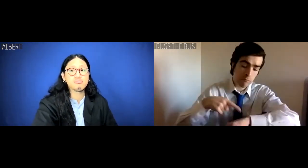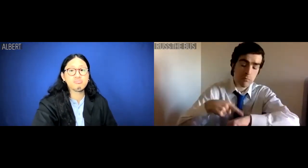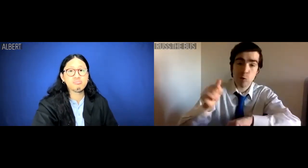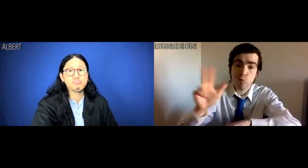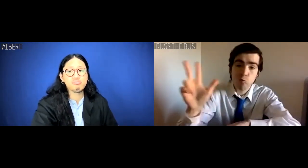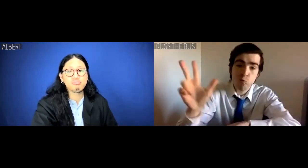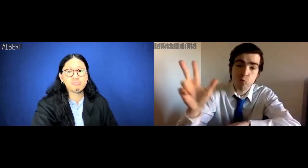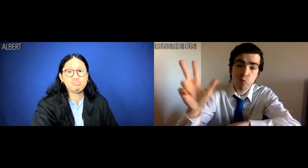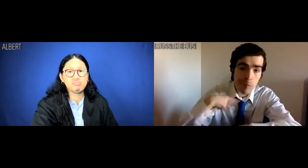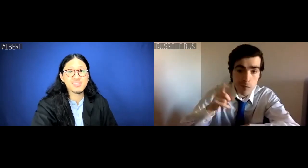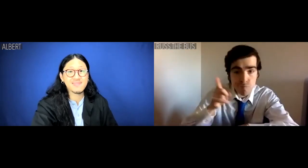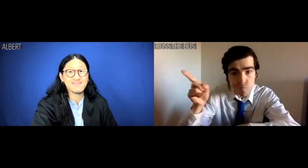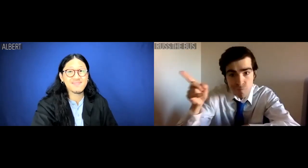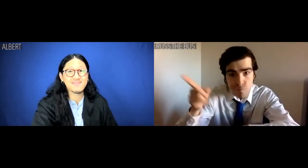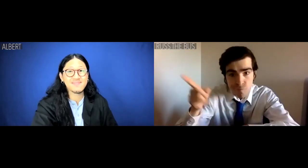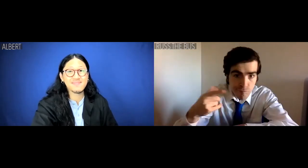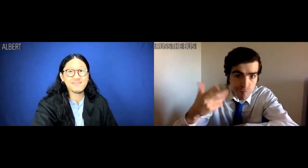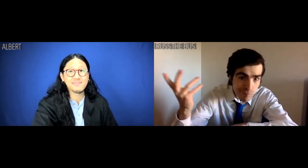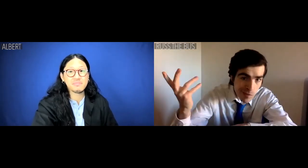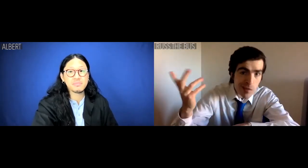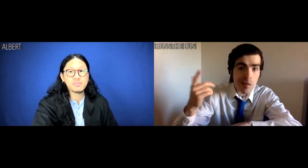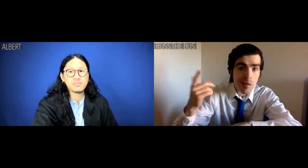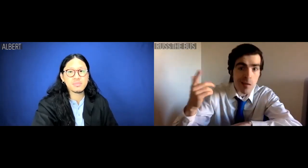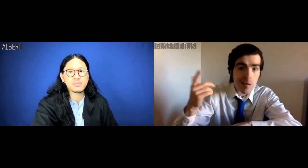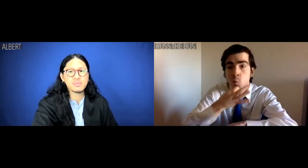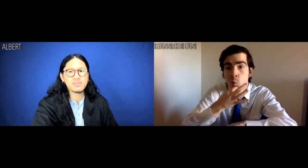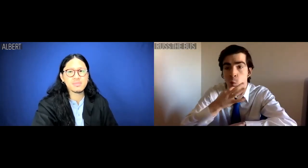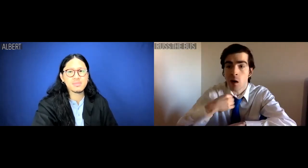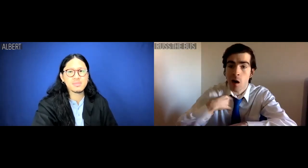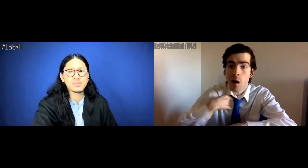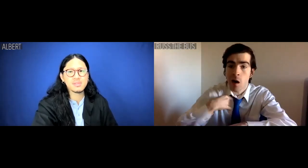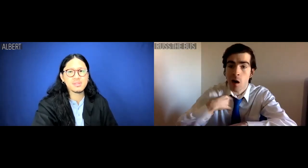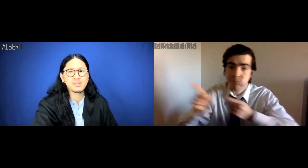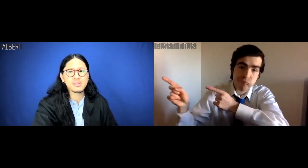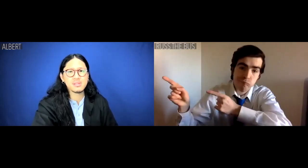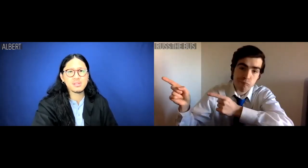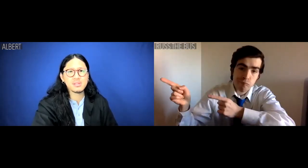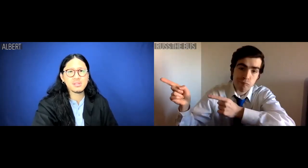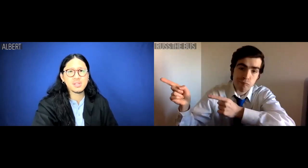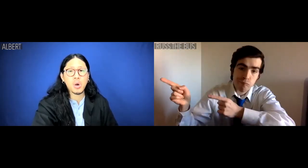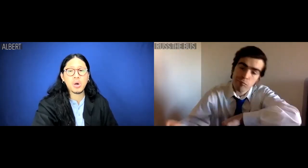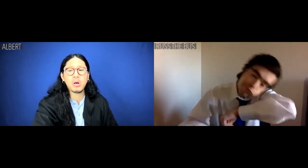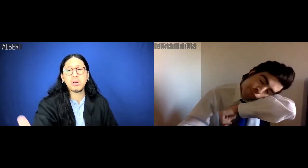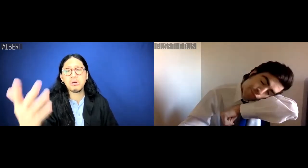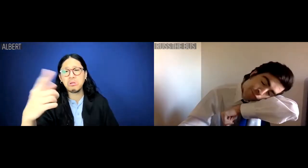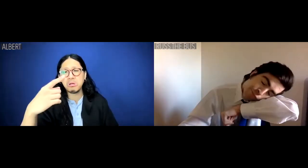It's three o'clock, little bro. I got to be out by nap:30.